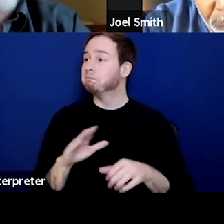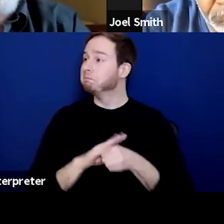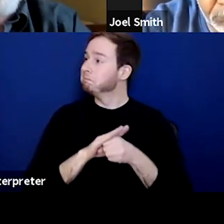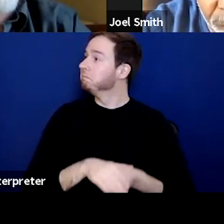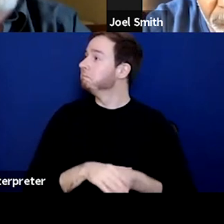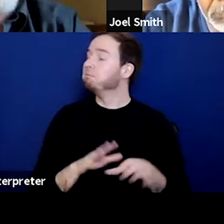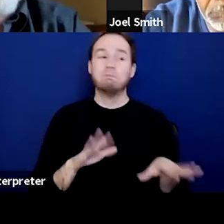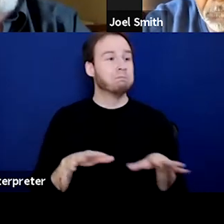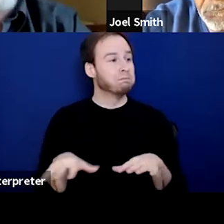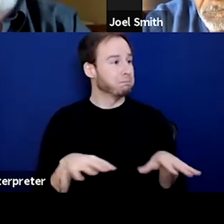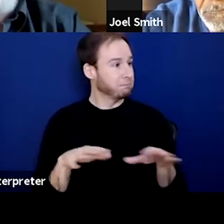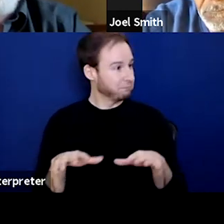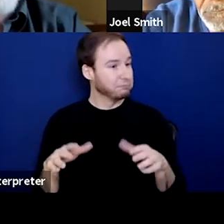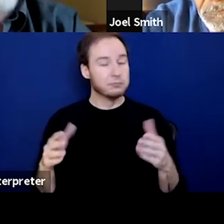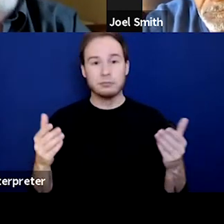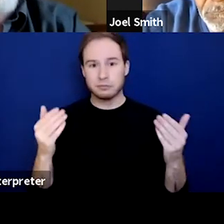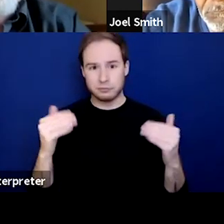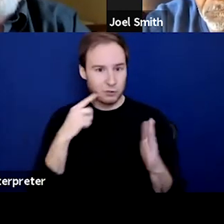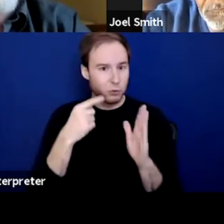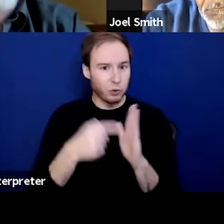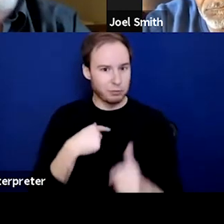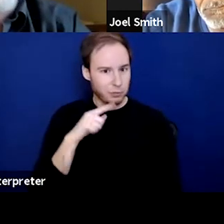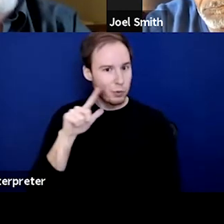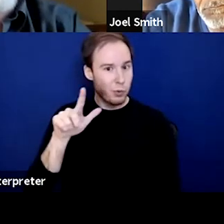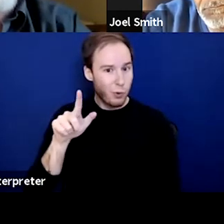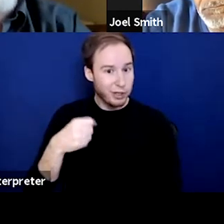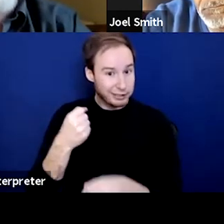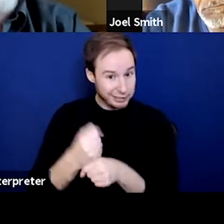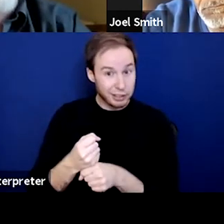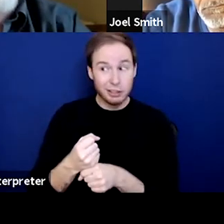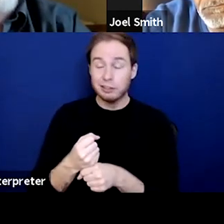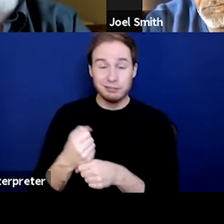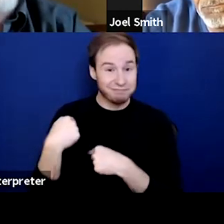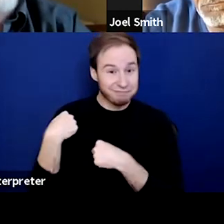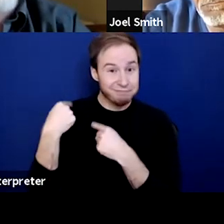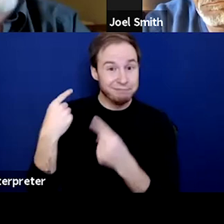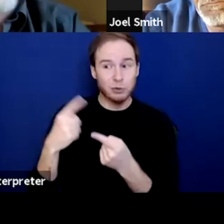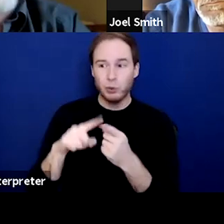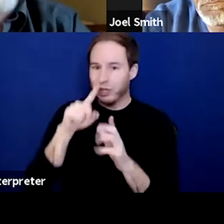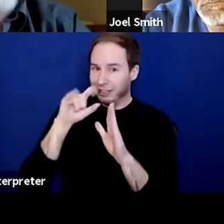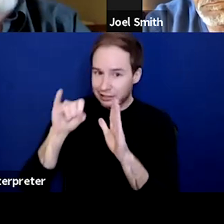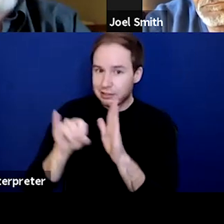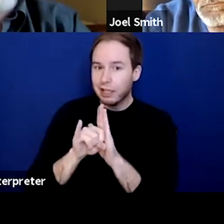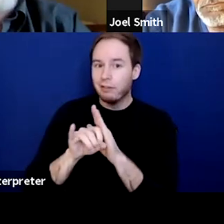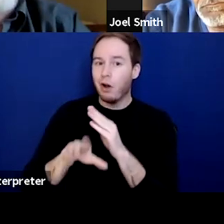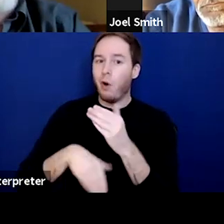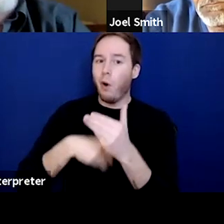And then I've spent 21 years now and counting, trying to identify all the trauma triggers in my life